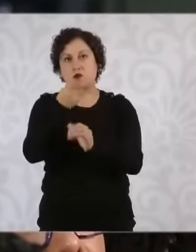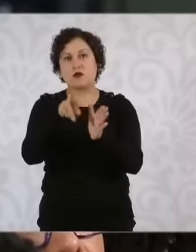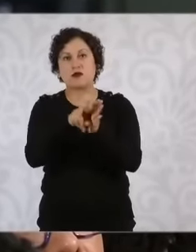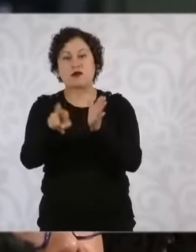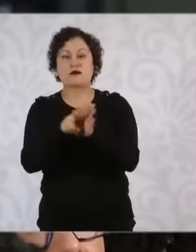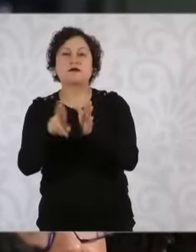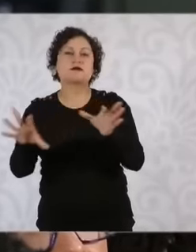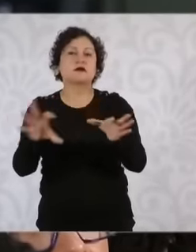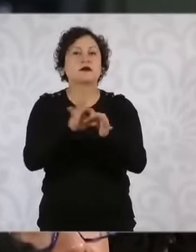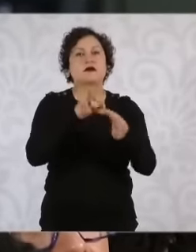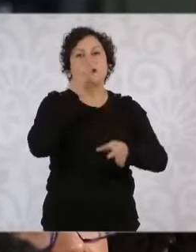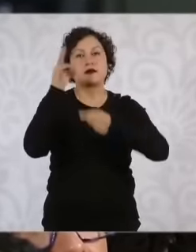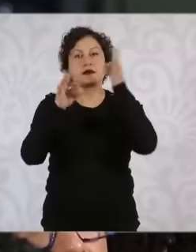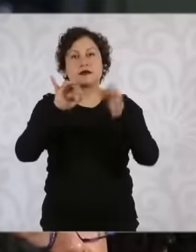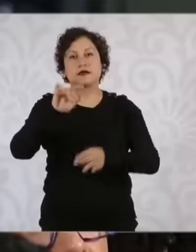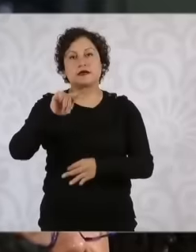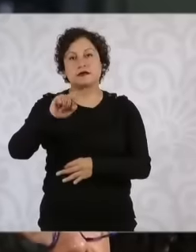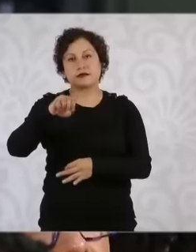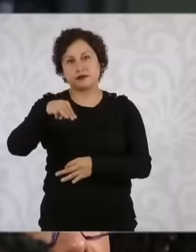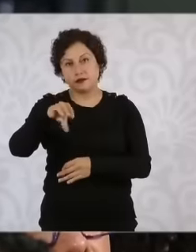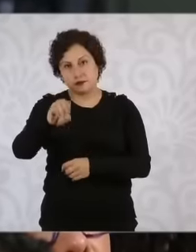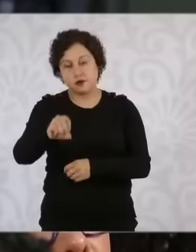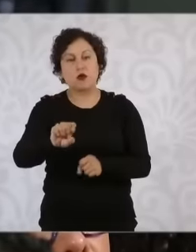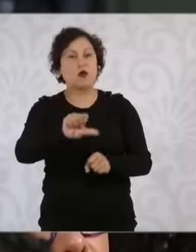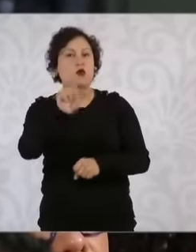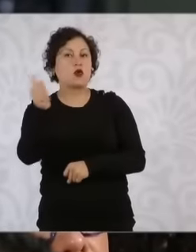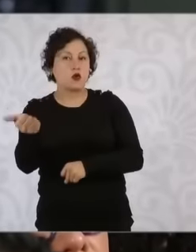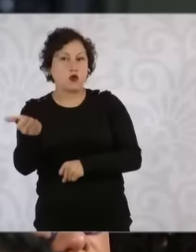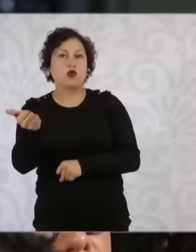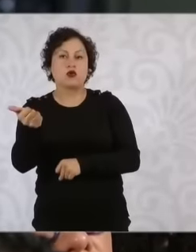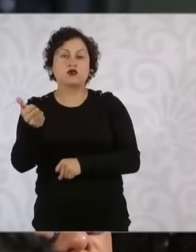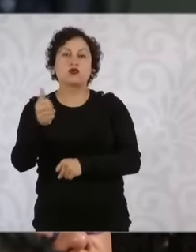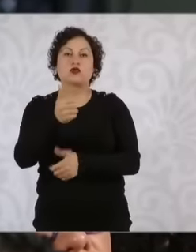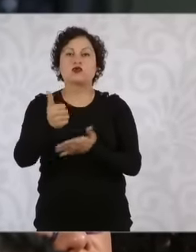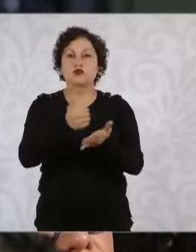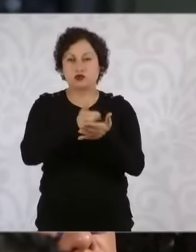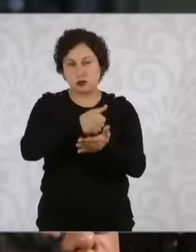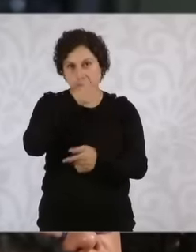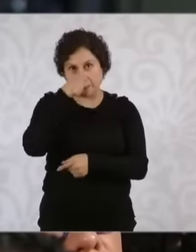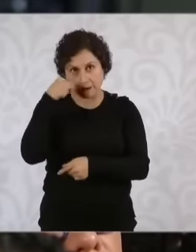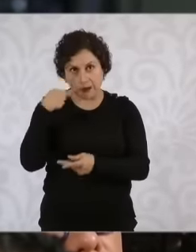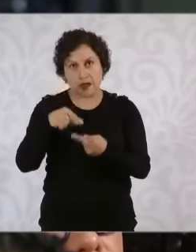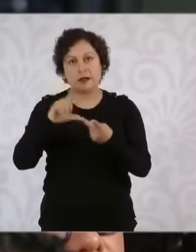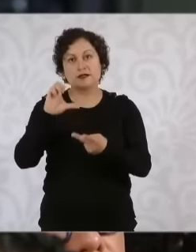as well as the intermediate group of the channels of Ciudad Juárez Chihuahua Delicias cuautemoc